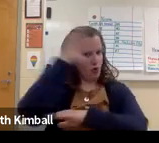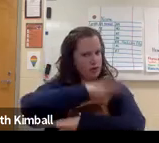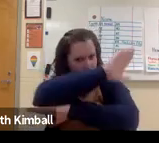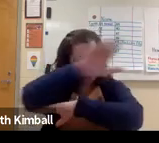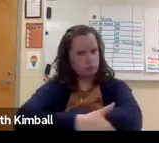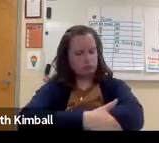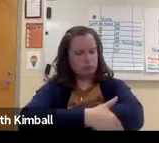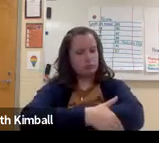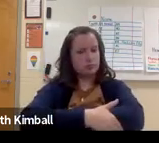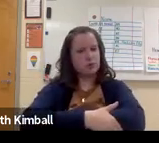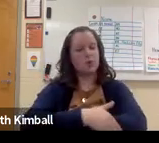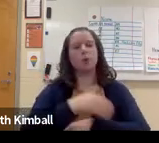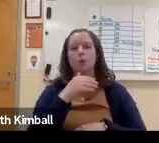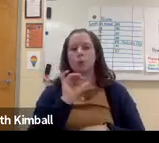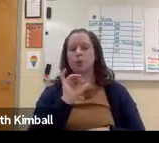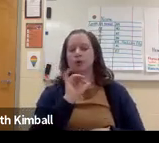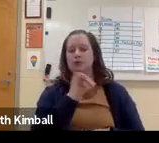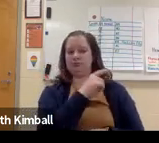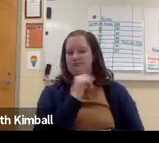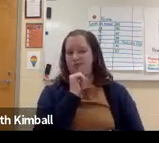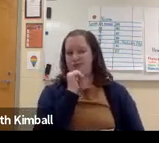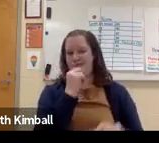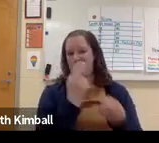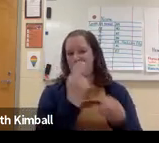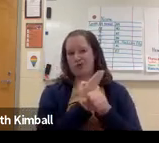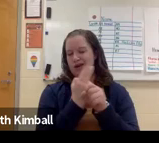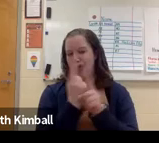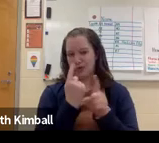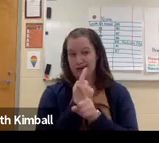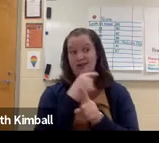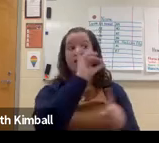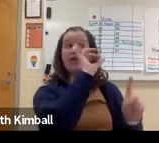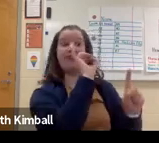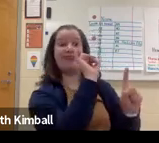And there's something going day and night for most of our students.